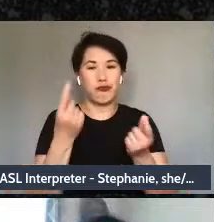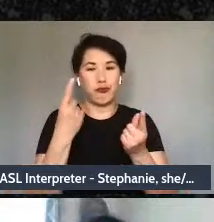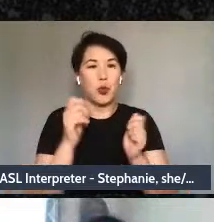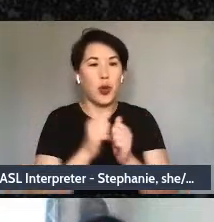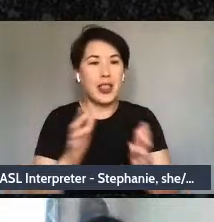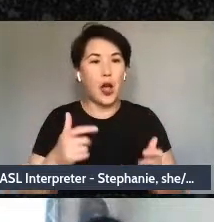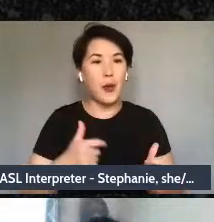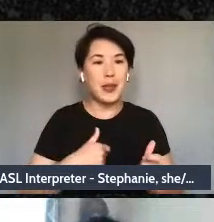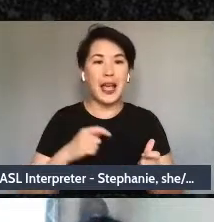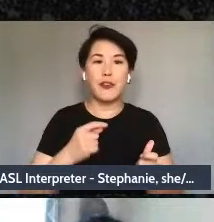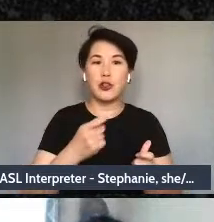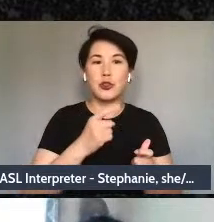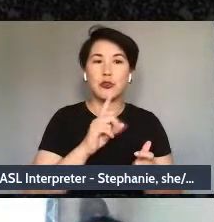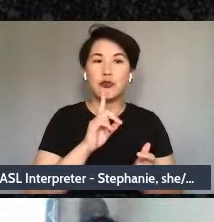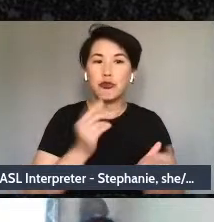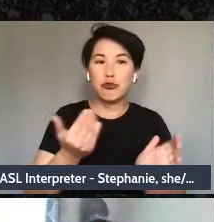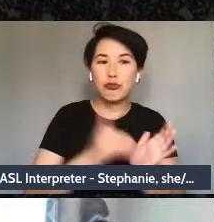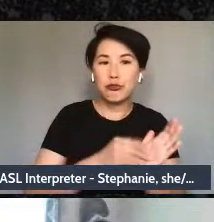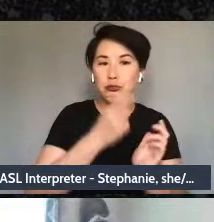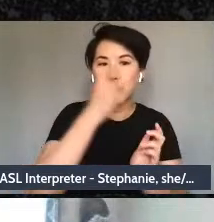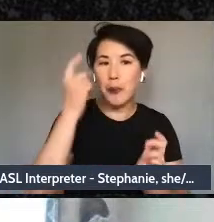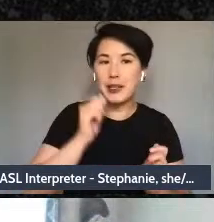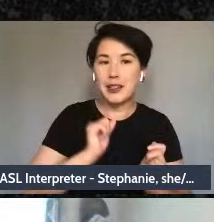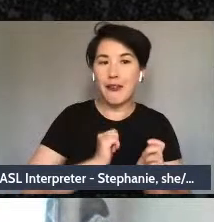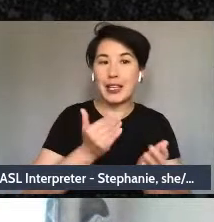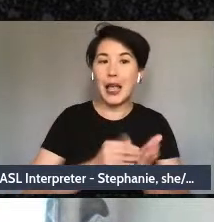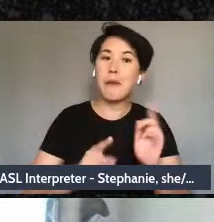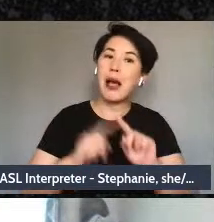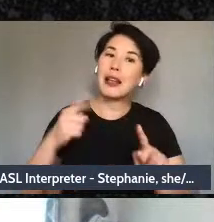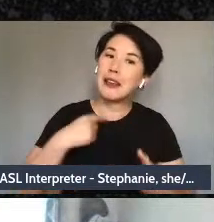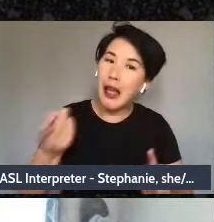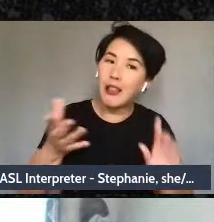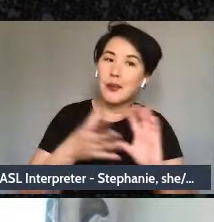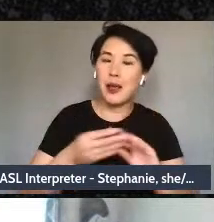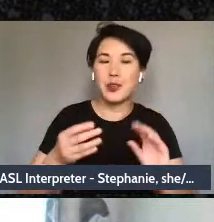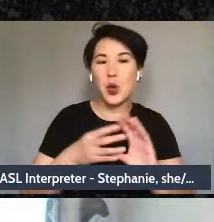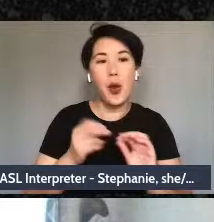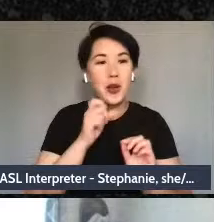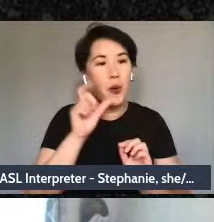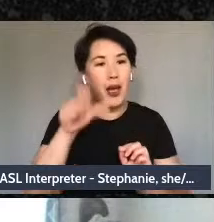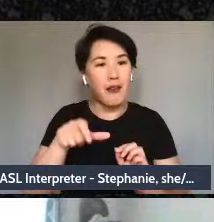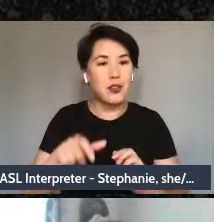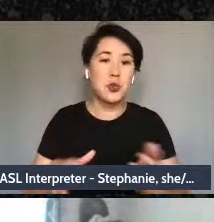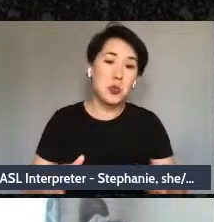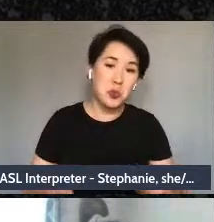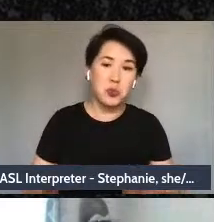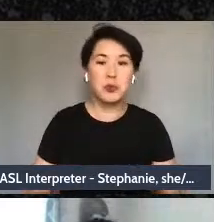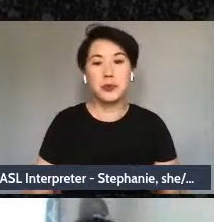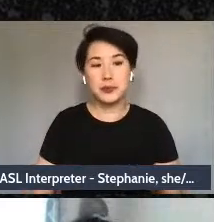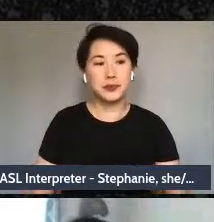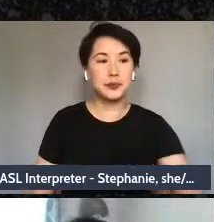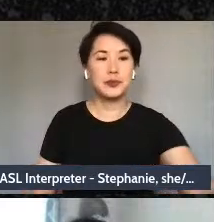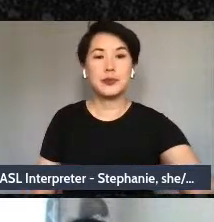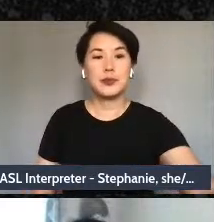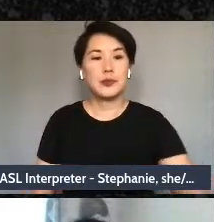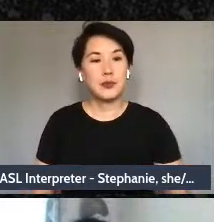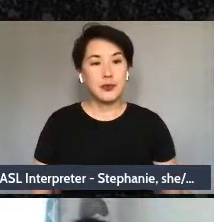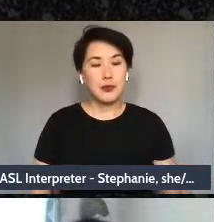Fantastic, which leads us into our next point of, let's see if we have enough writing time.